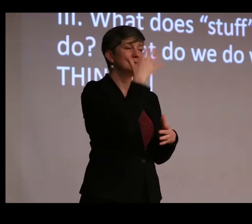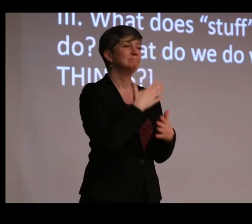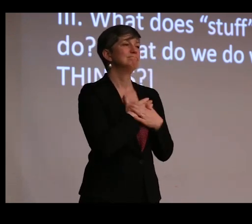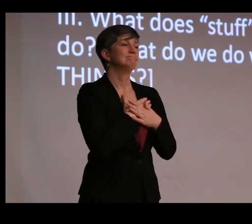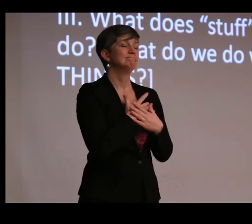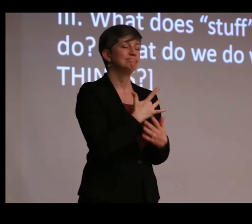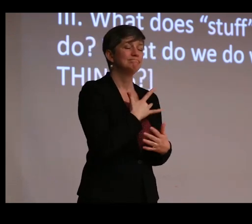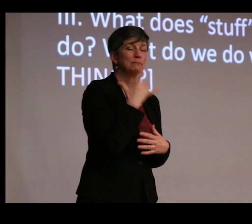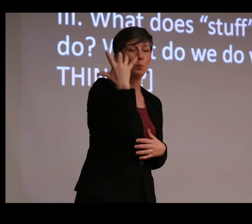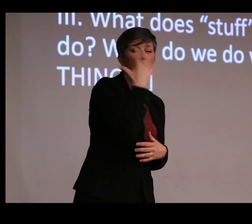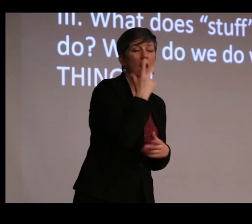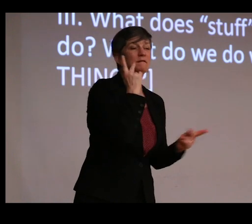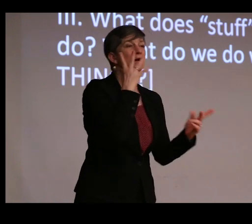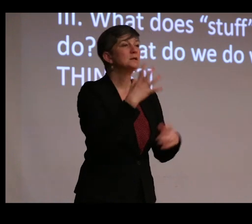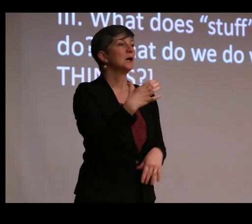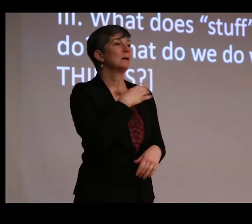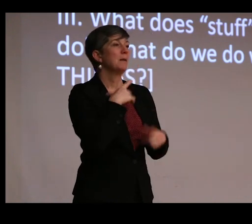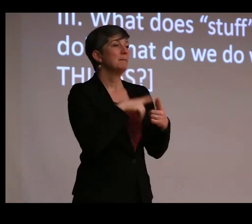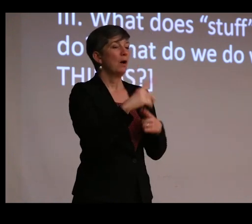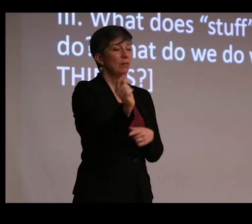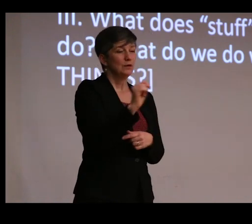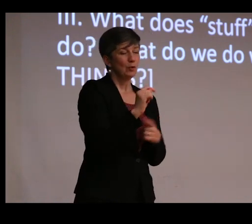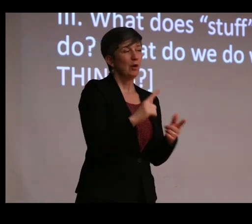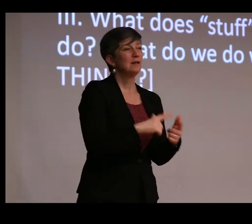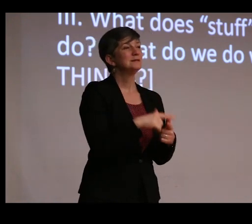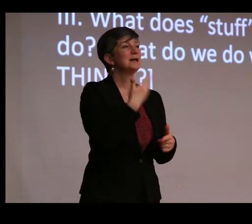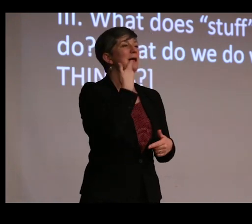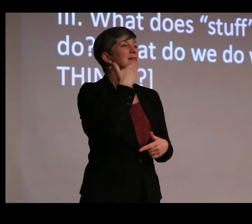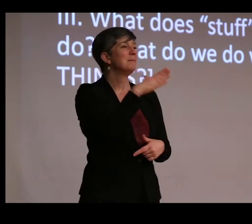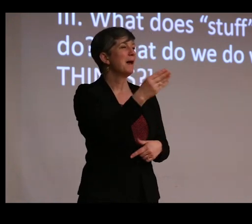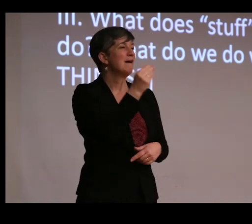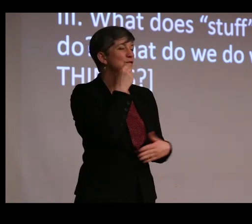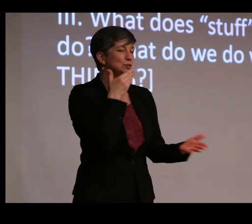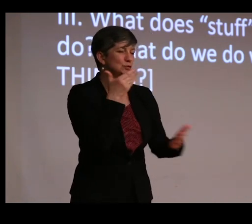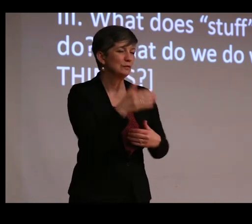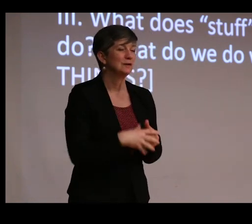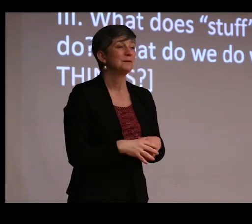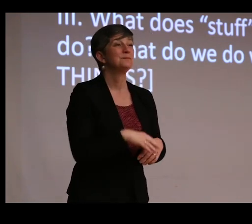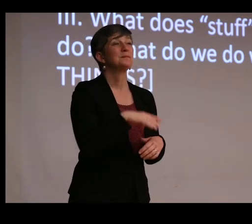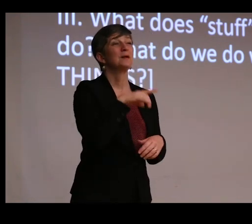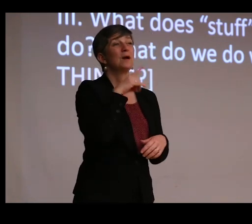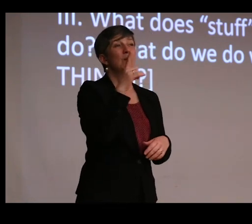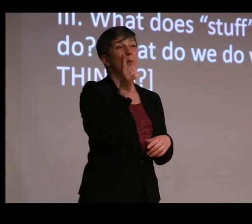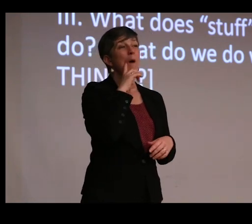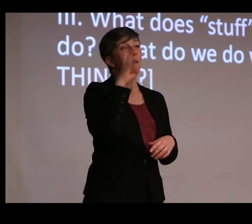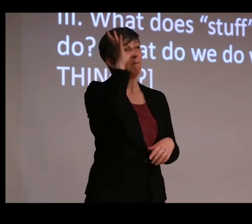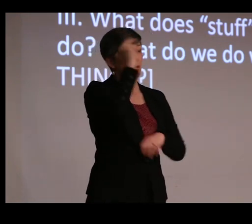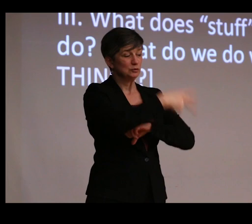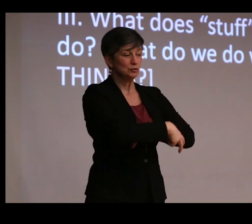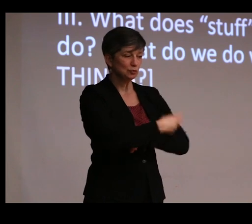Visitors complained about the toilets and the poor food service. One boy stole a small bronze, but it was found out,